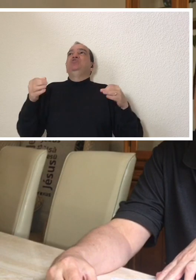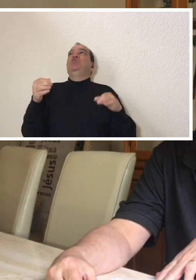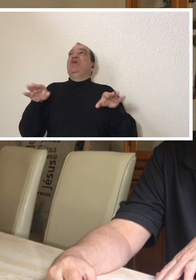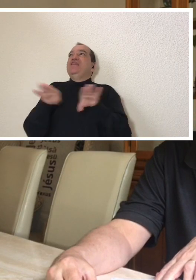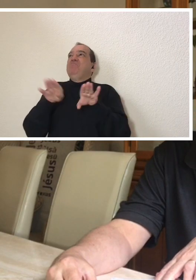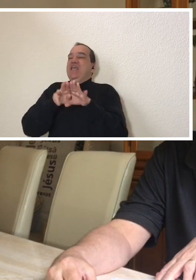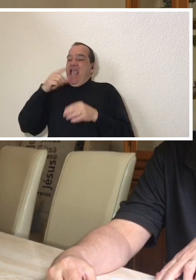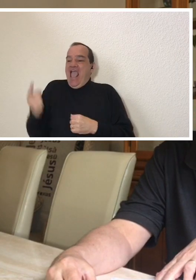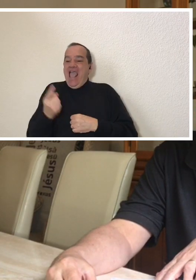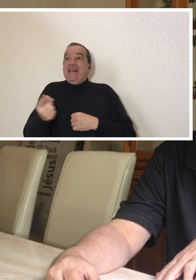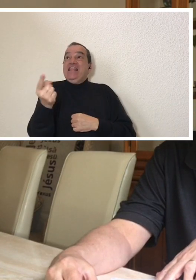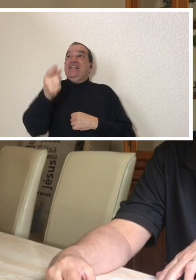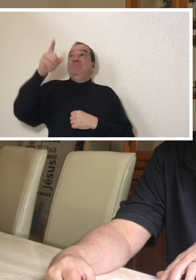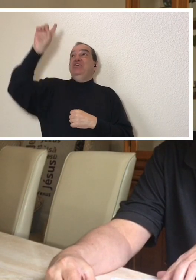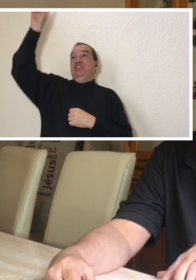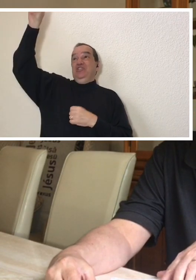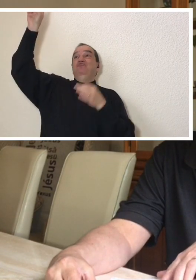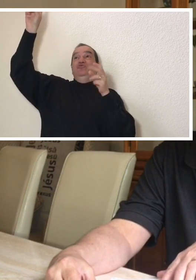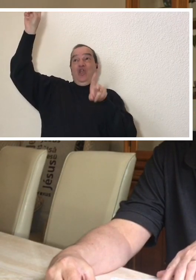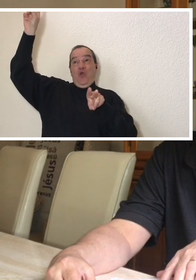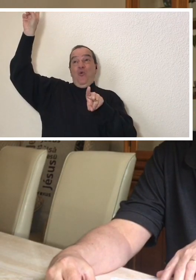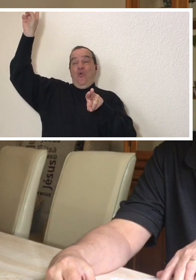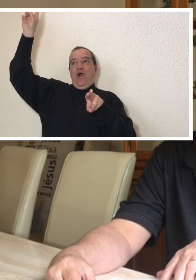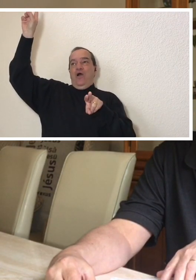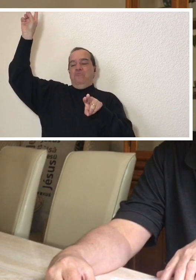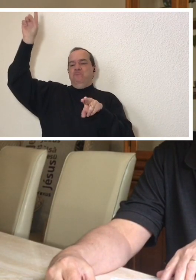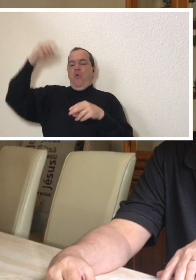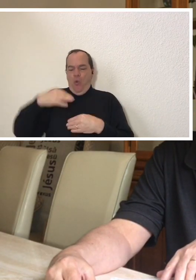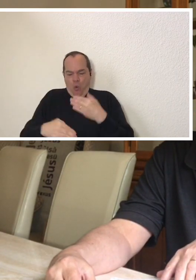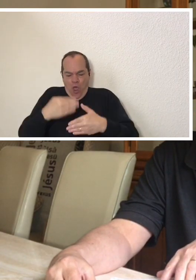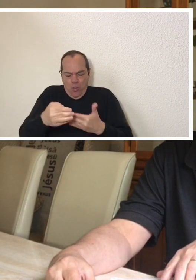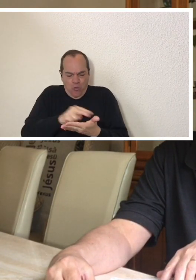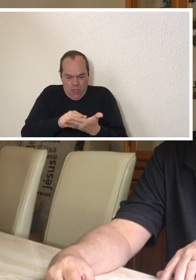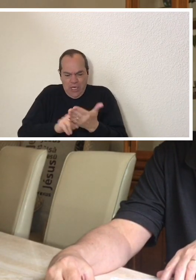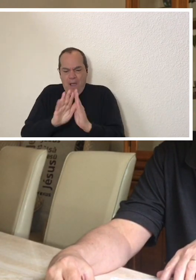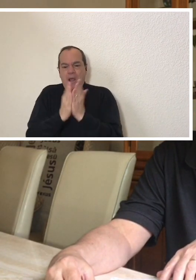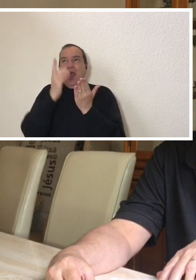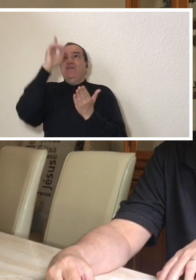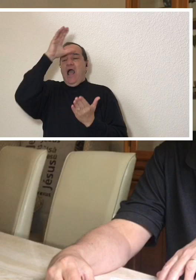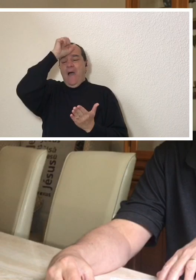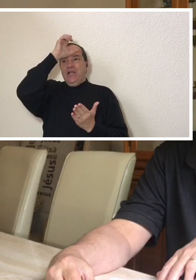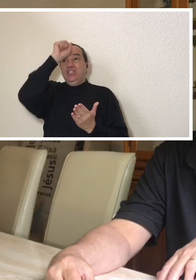I saw his great love and his immeasurable power and I knew